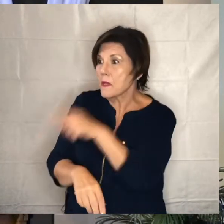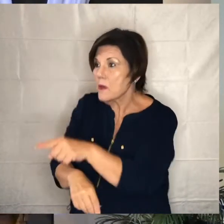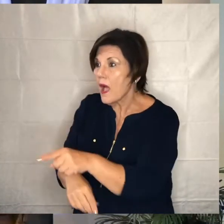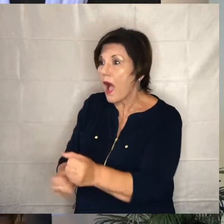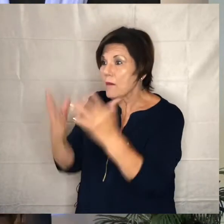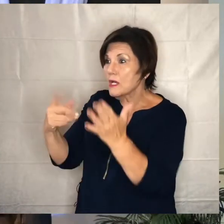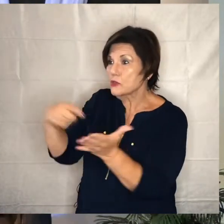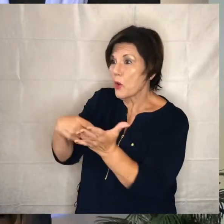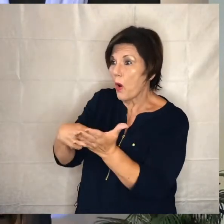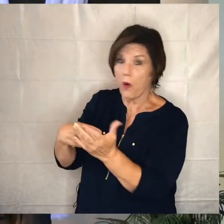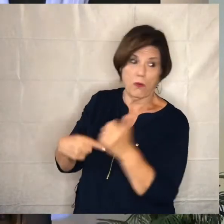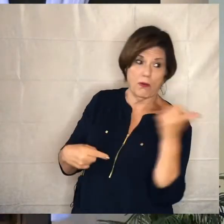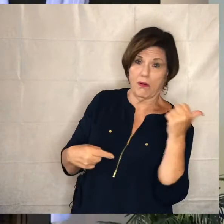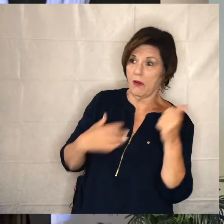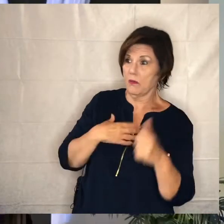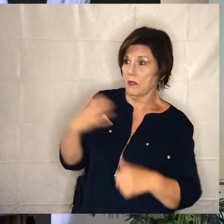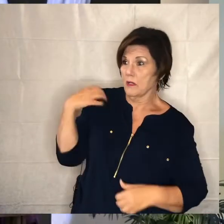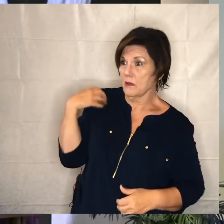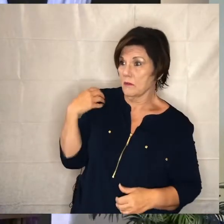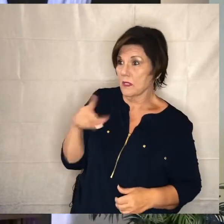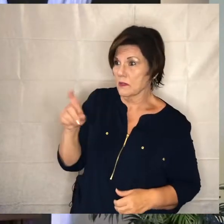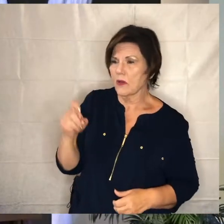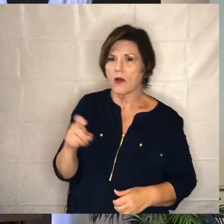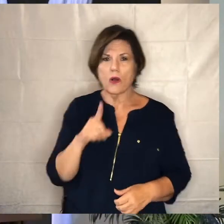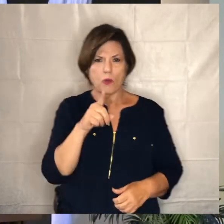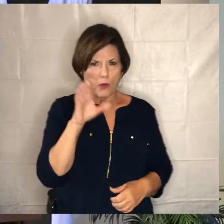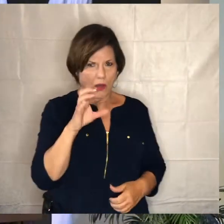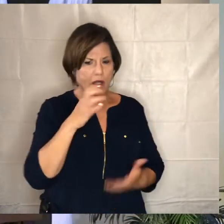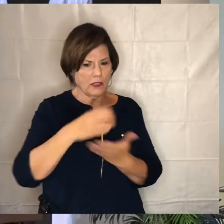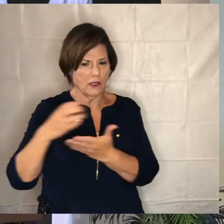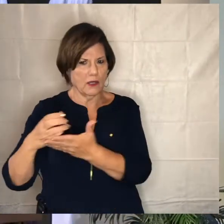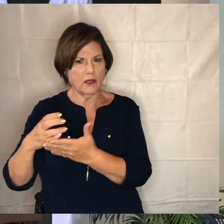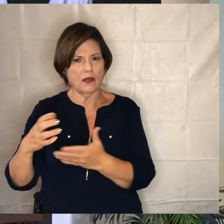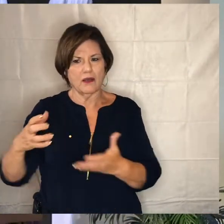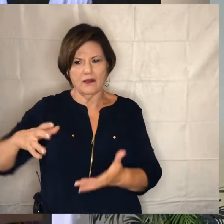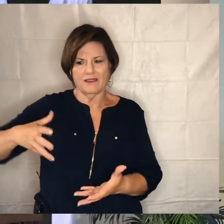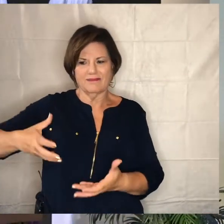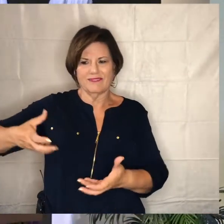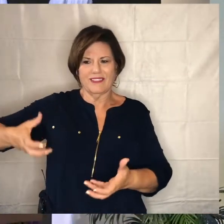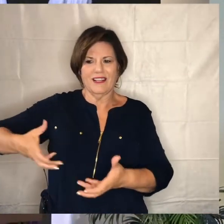you owe he replied 100 containers of wheat he said to him